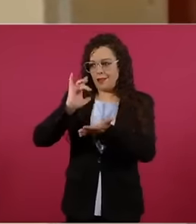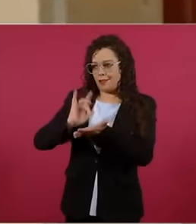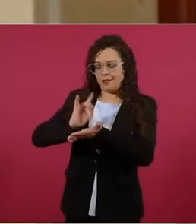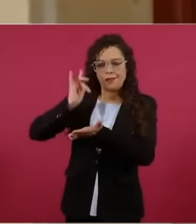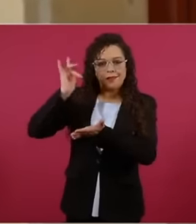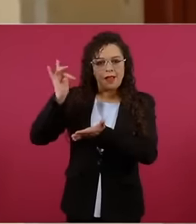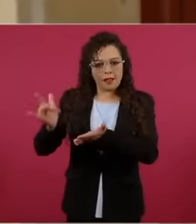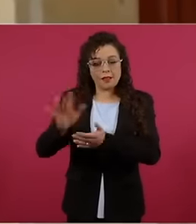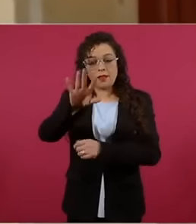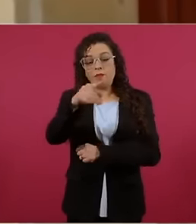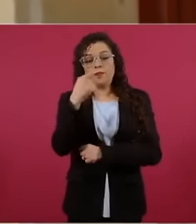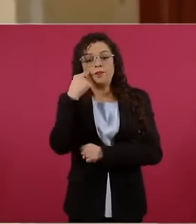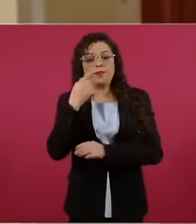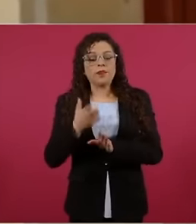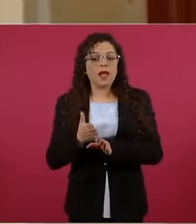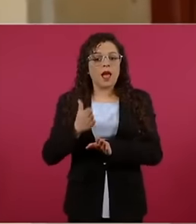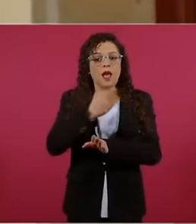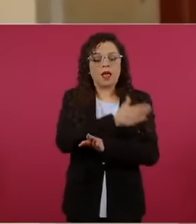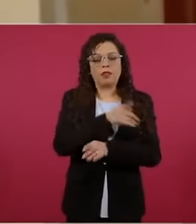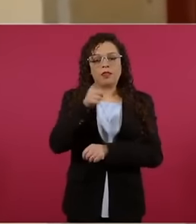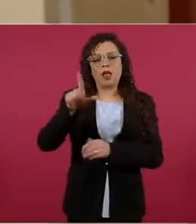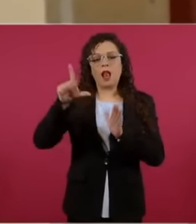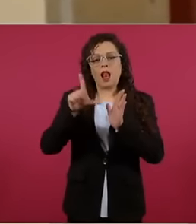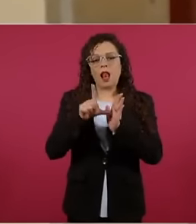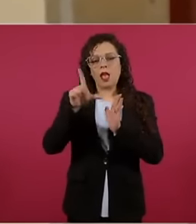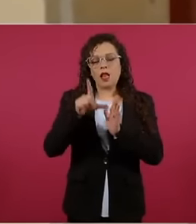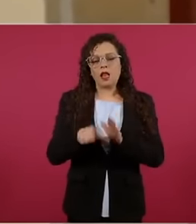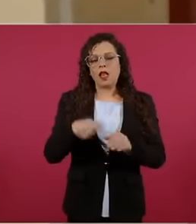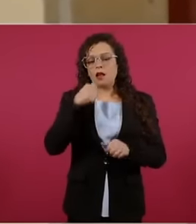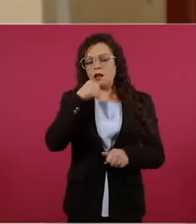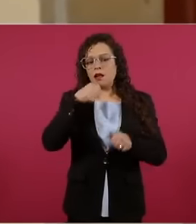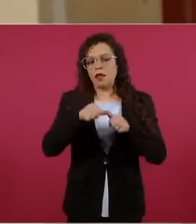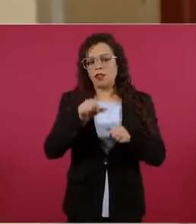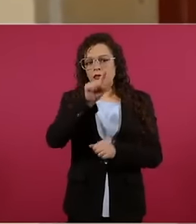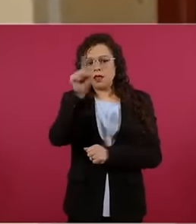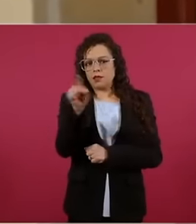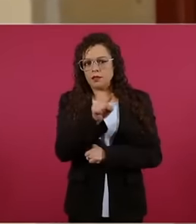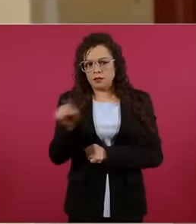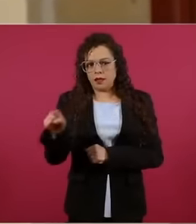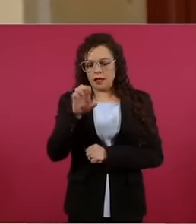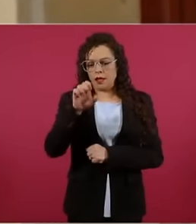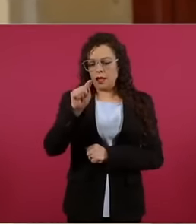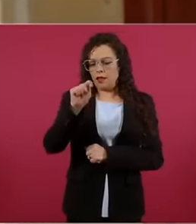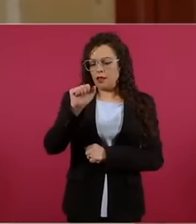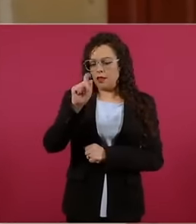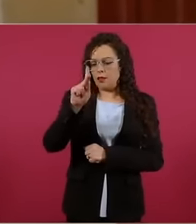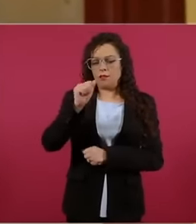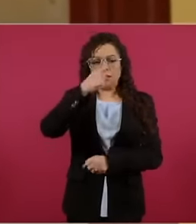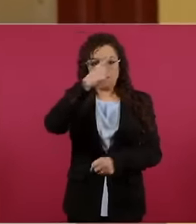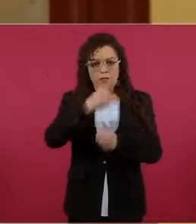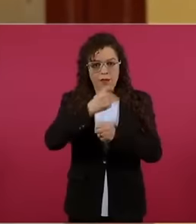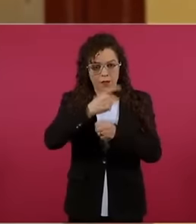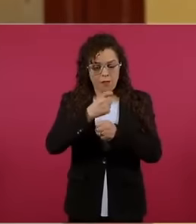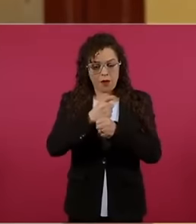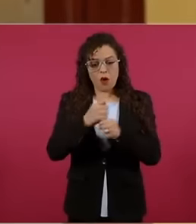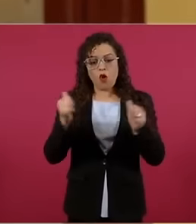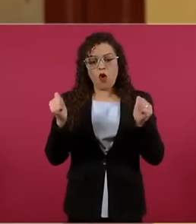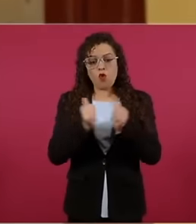originally done first on line Z in a first stage under the coordination of the architect